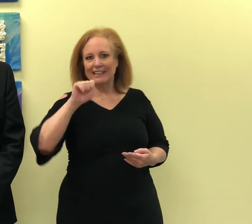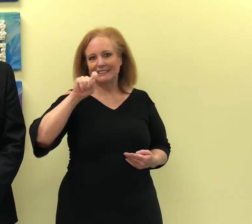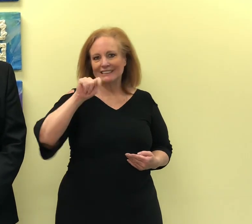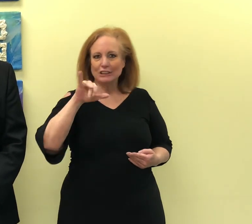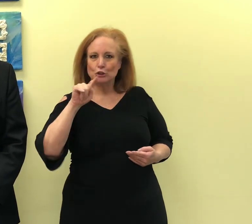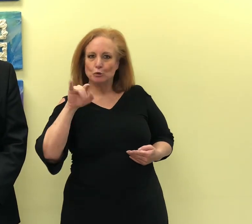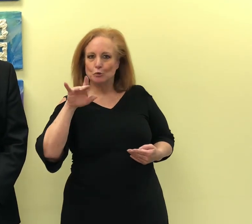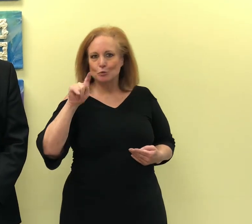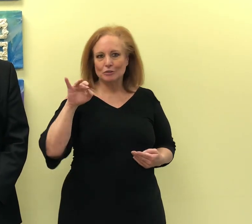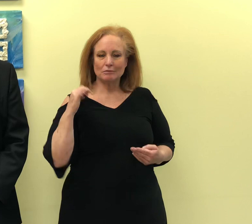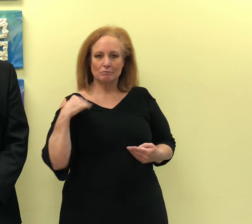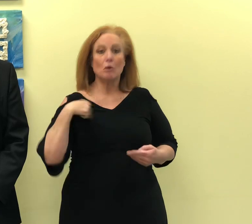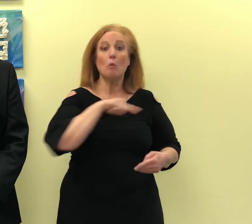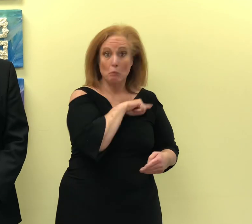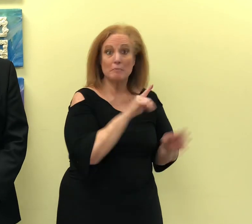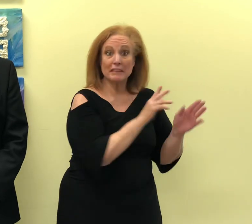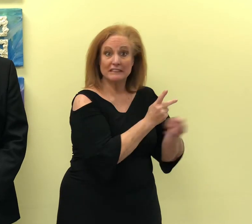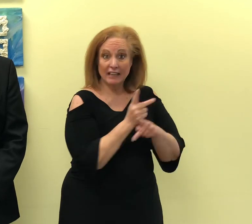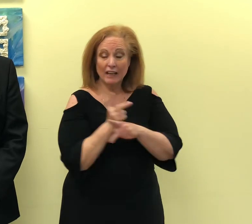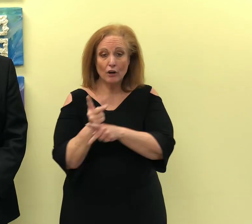have been taking care of the citizens of Kentuckiana